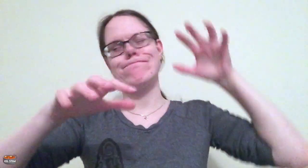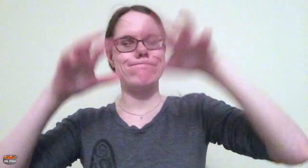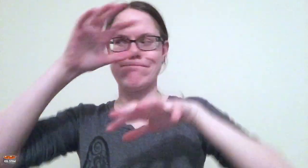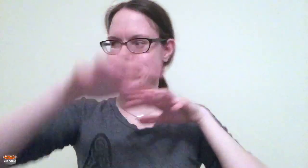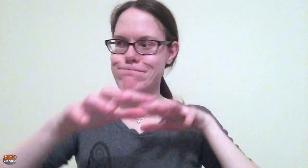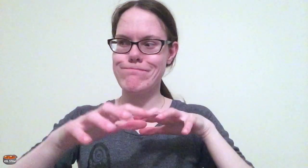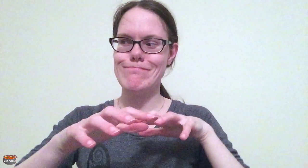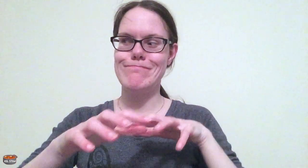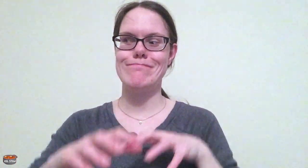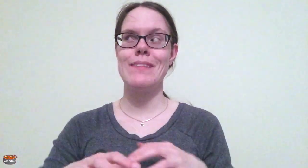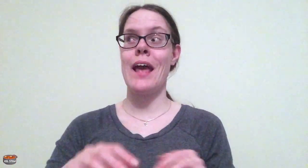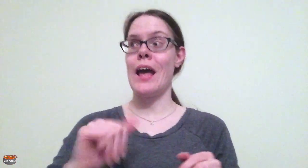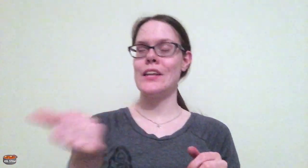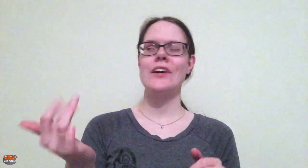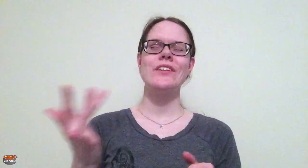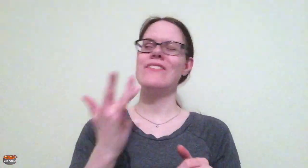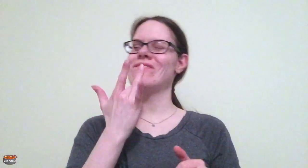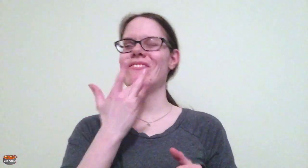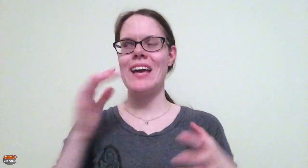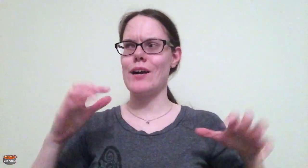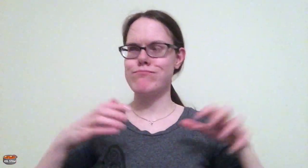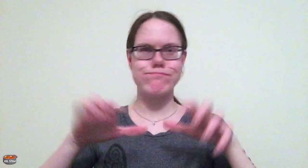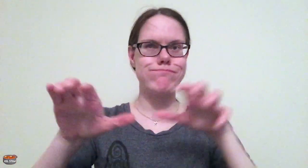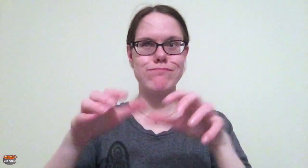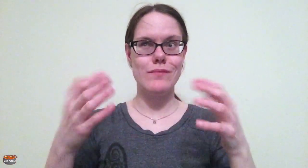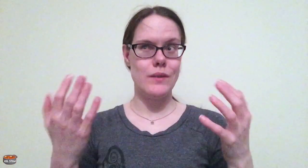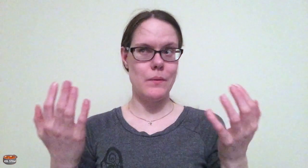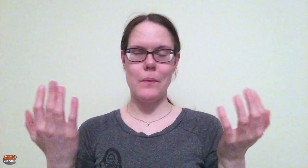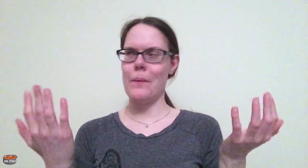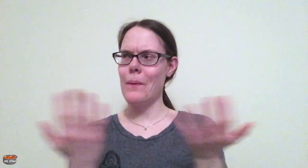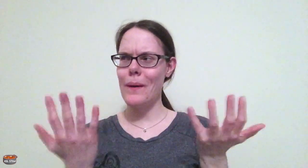One of his favorite